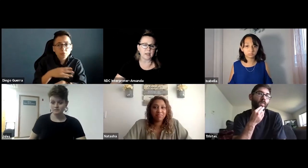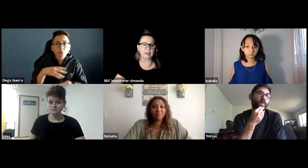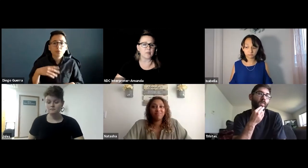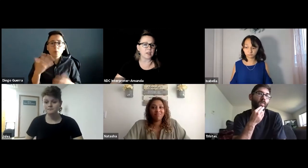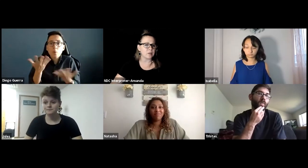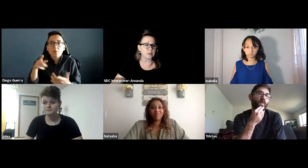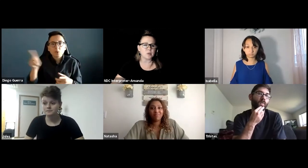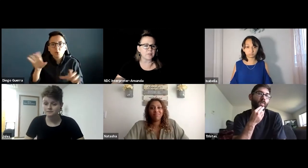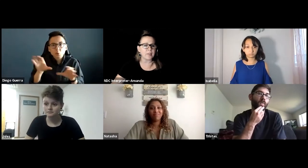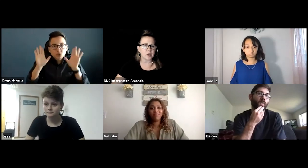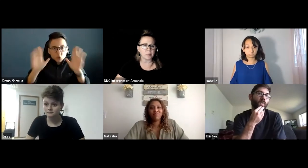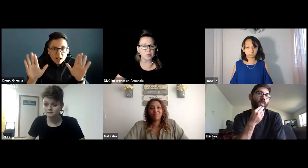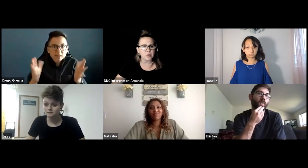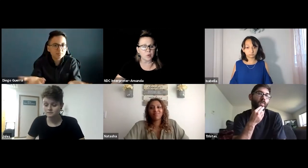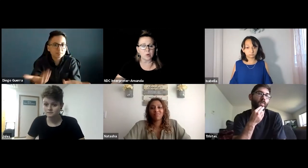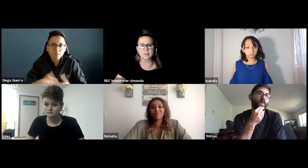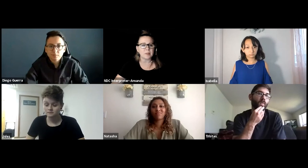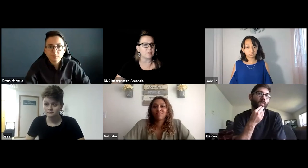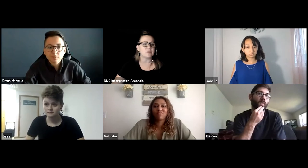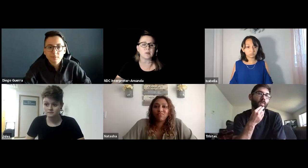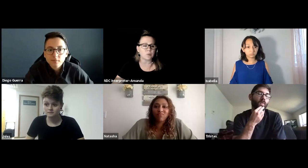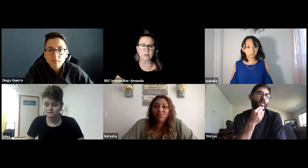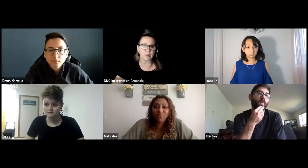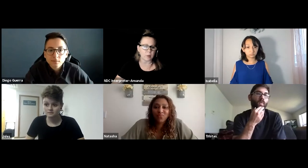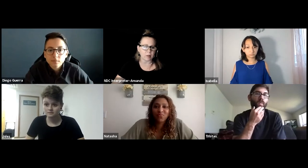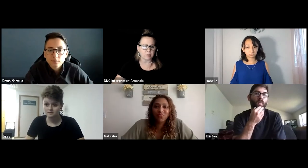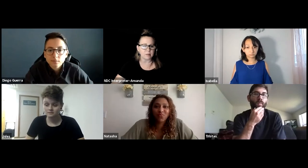how -- in terms of how they could improve or something they're doing really, really well?